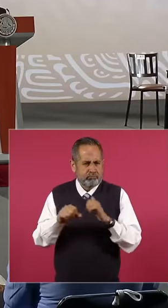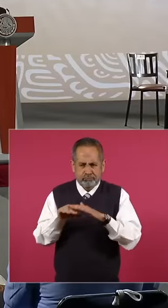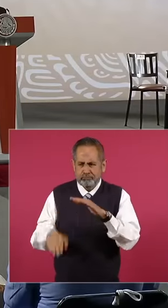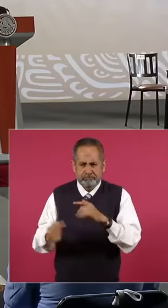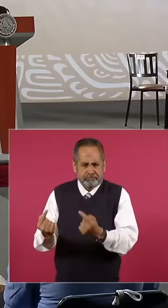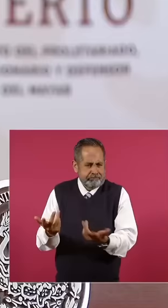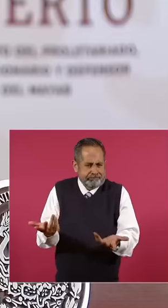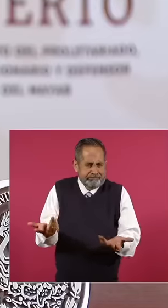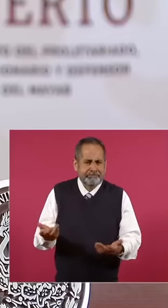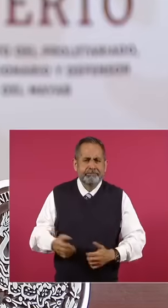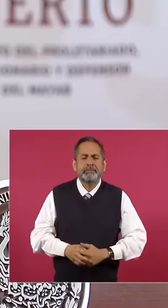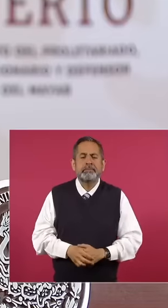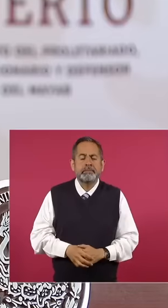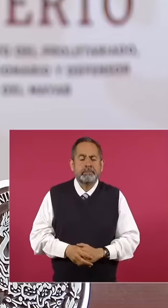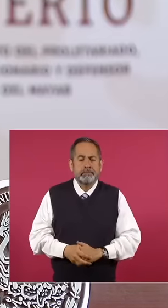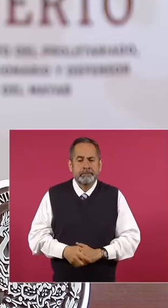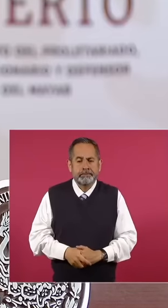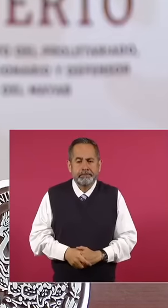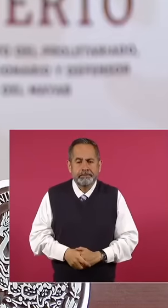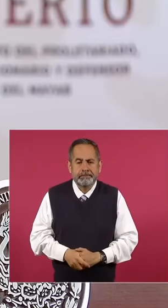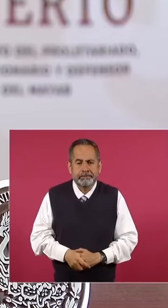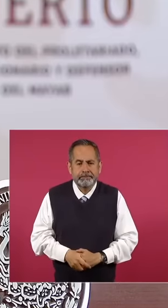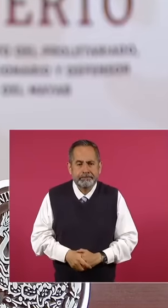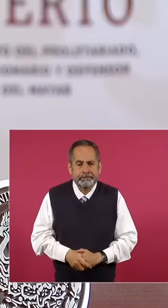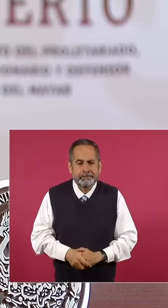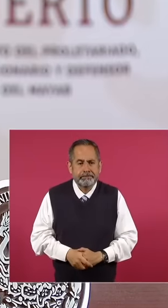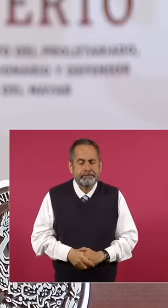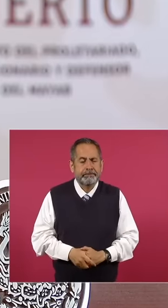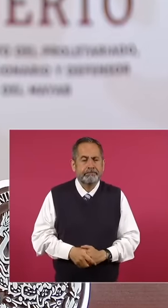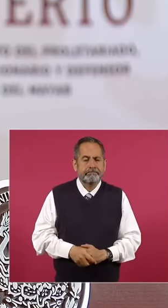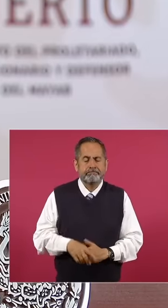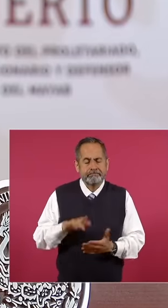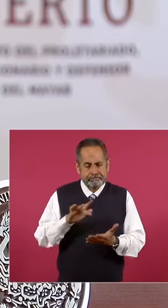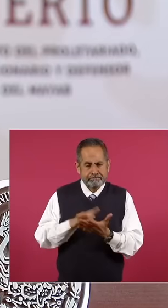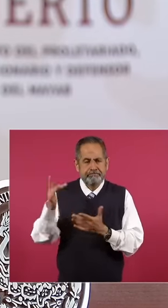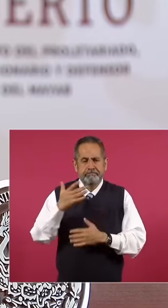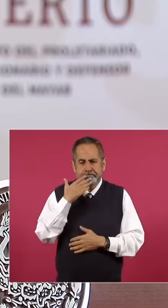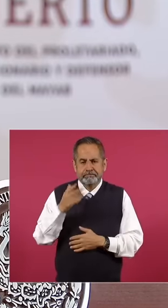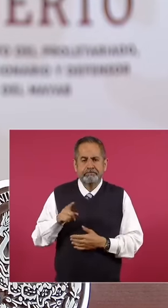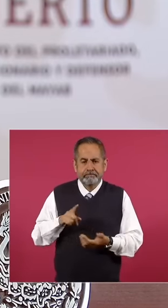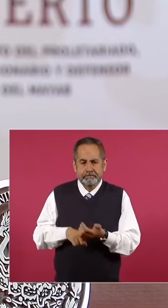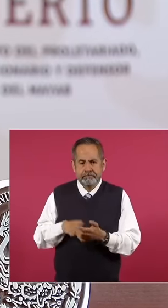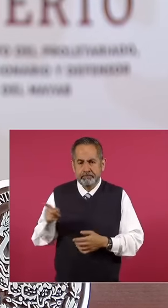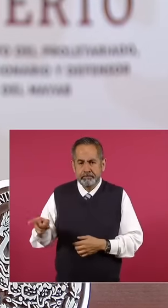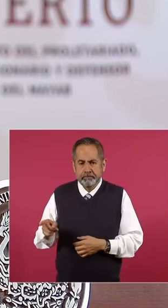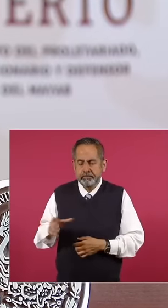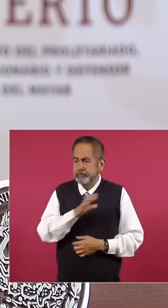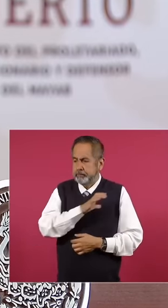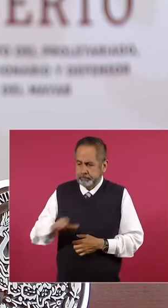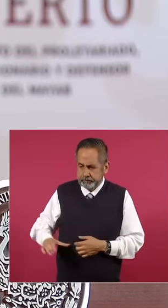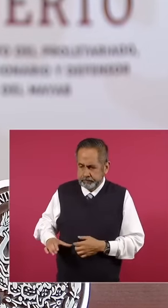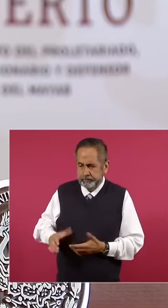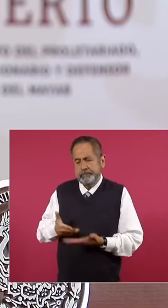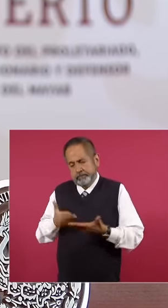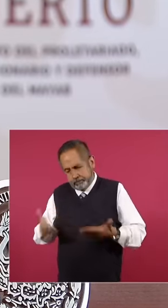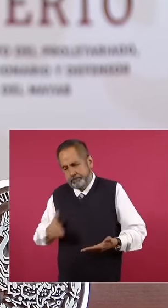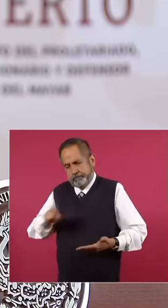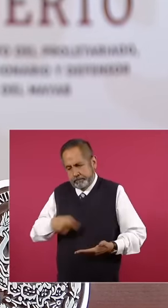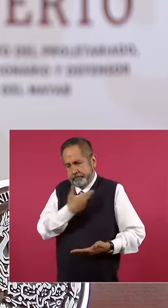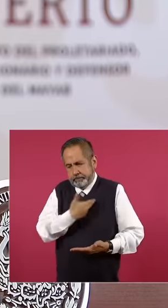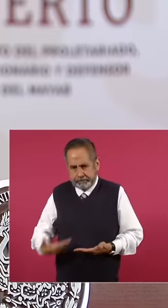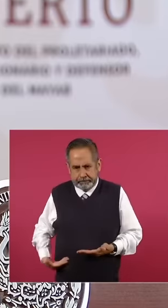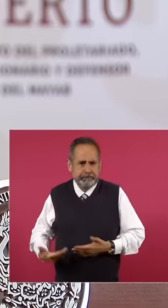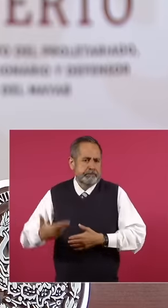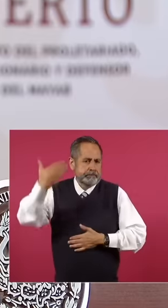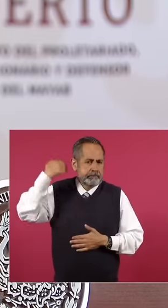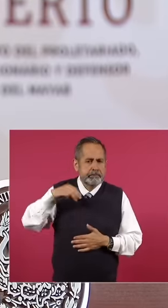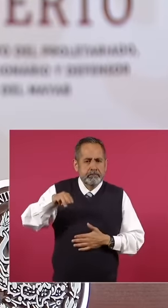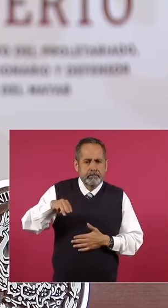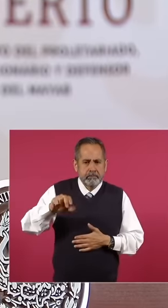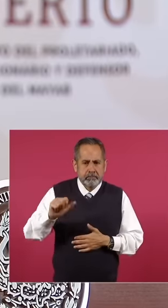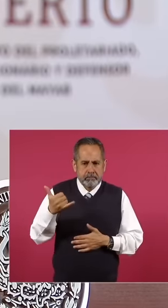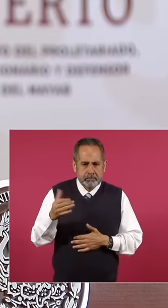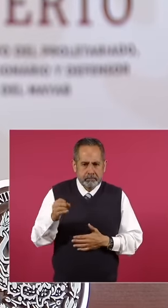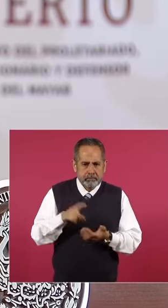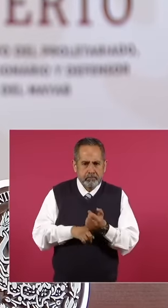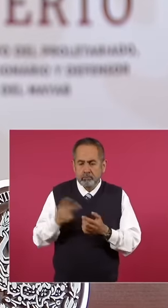, in the campaign of the candidate who is today president in May, we were in Minatitlán and